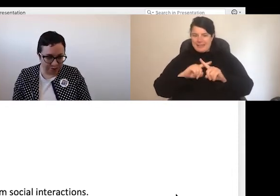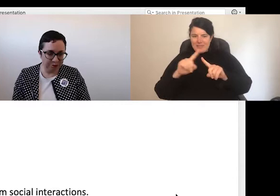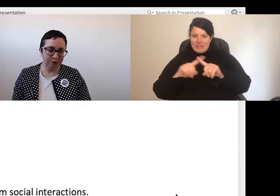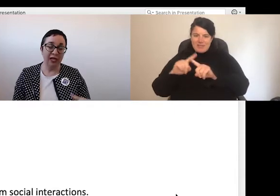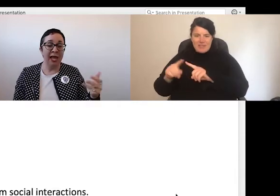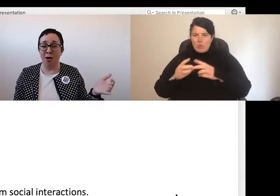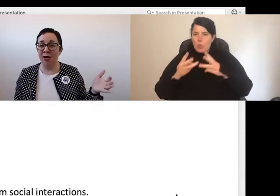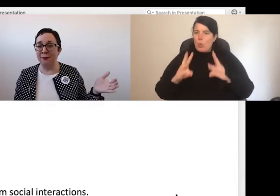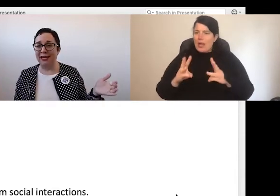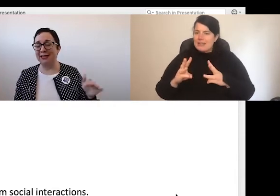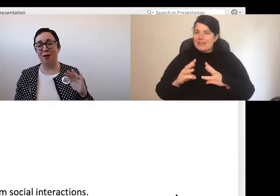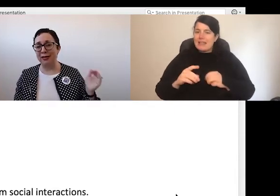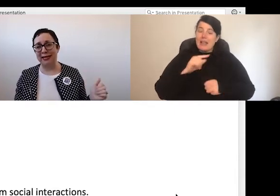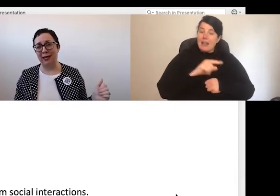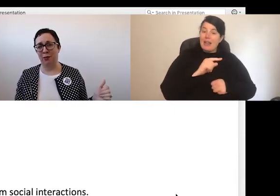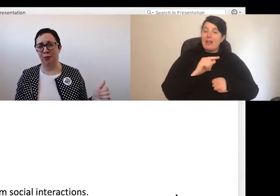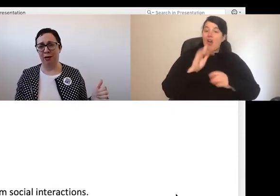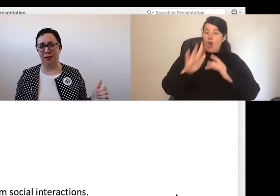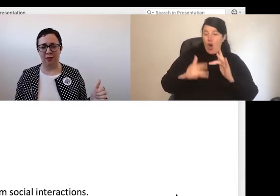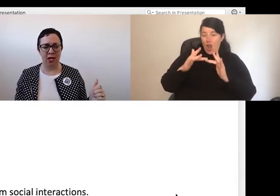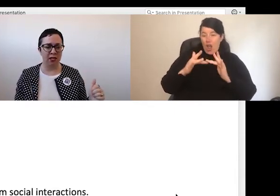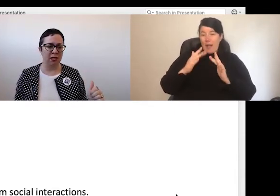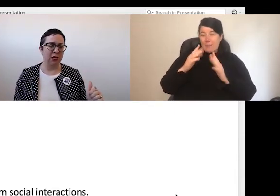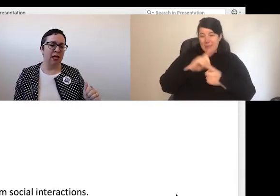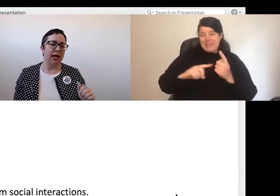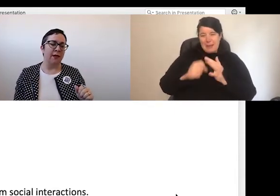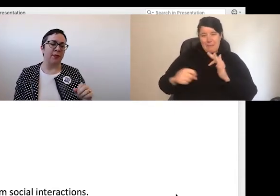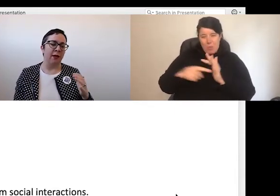And online meetings are obviously an important part of that.